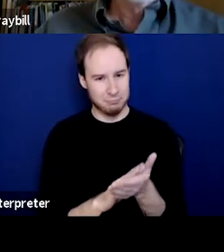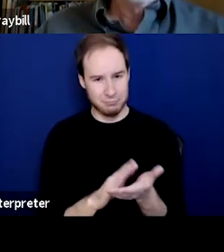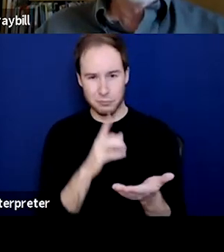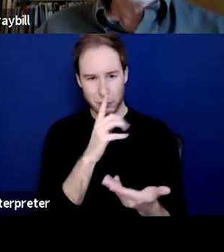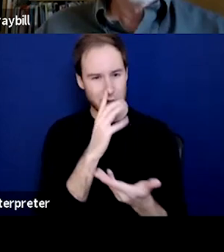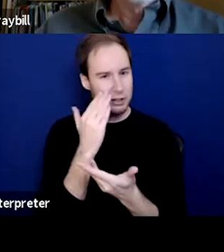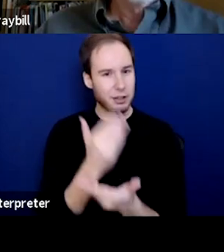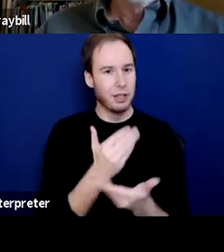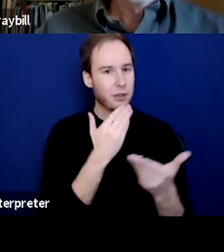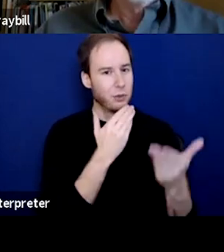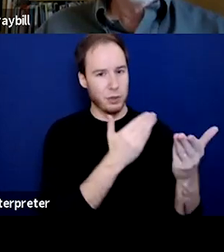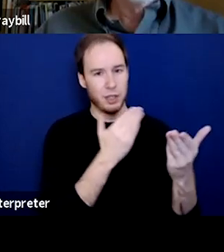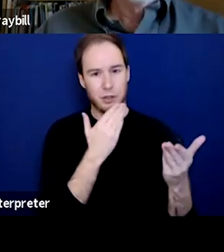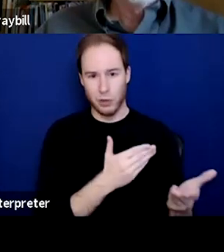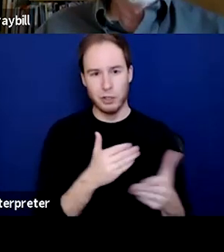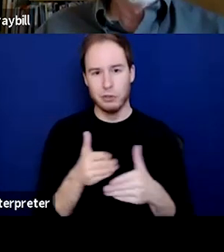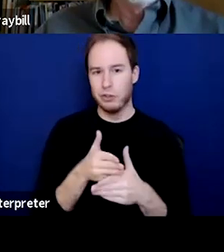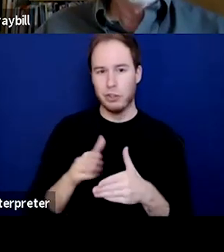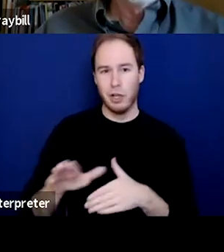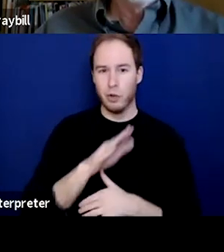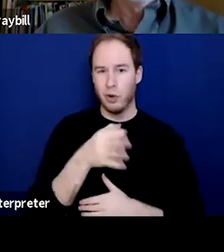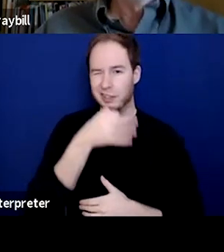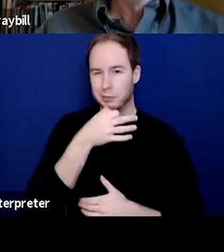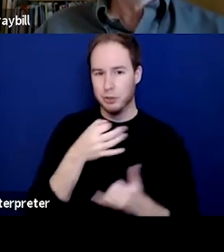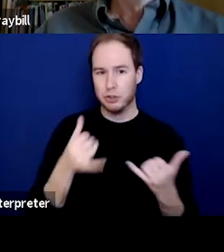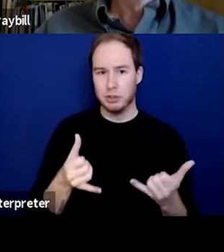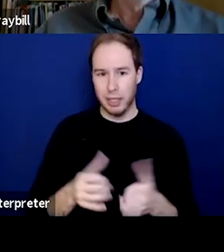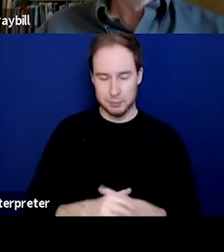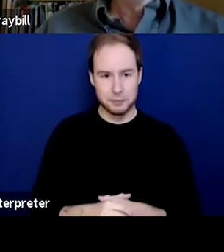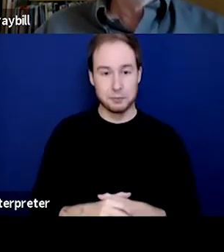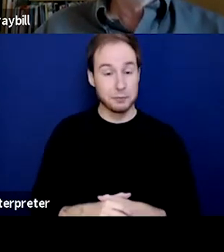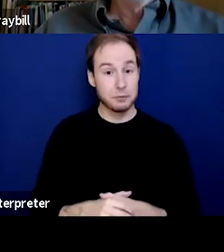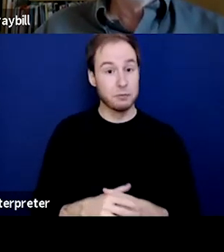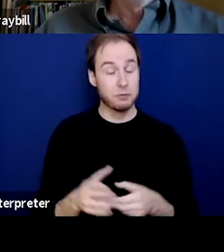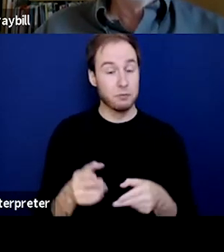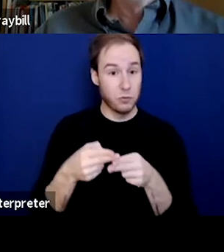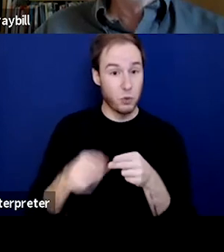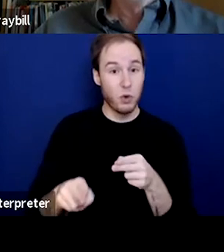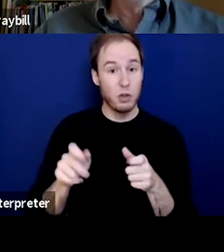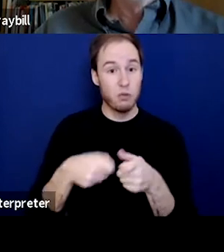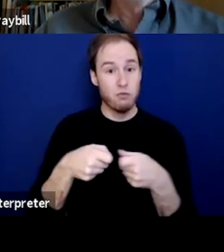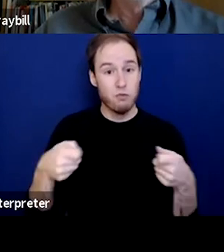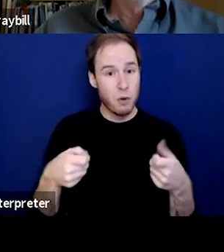for being here and sharing your expertise. So, real quick, I'll wrap it up with a couple of housekeeping.